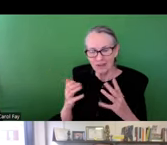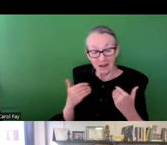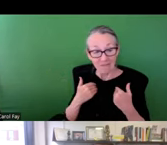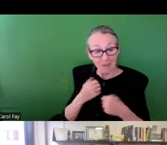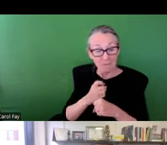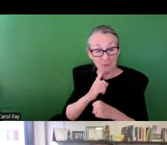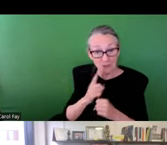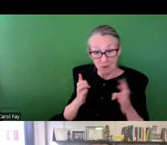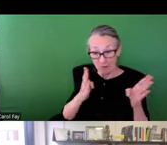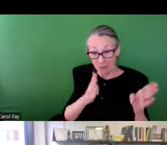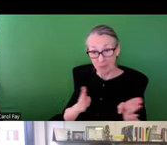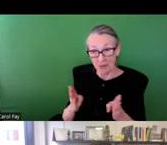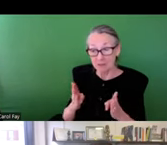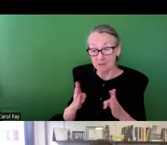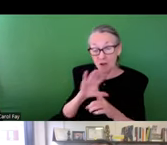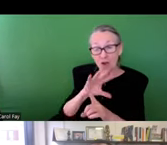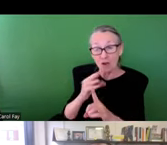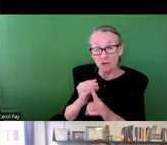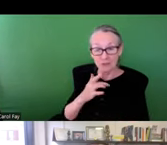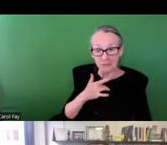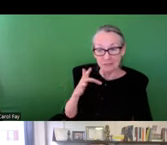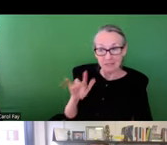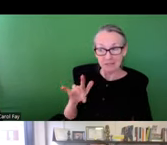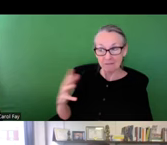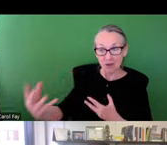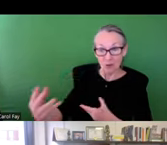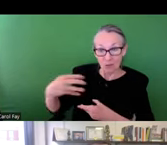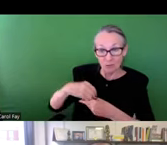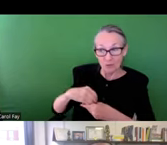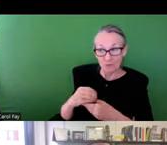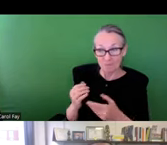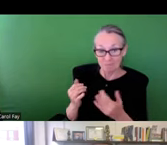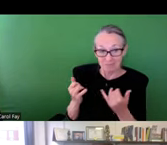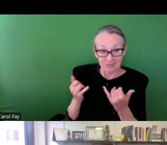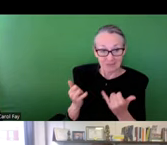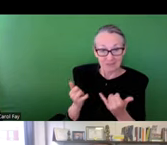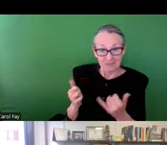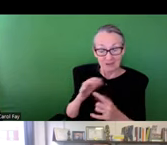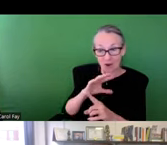that we mentioned the existing culture and the assets that the community already has and make sure that